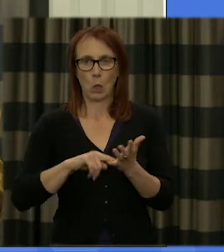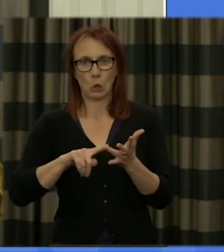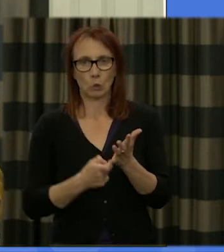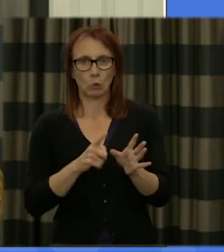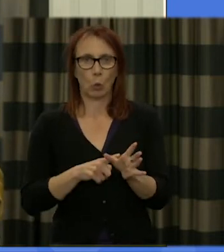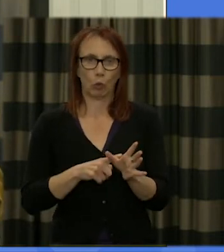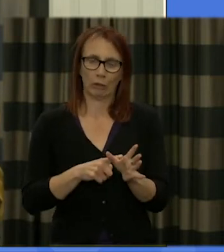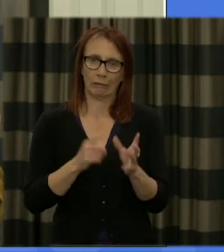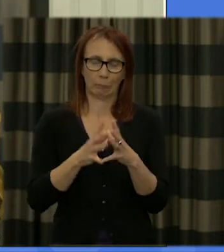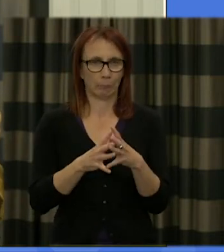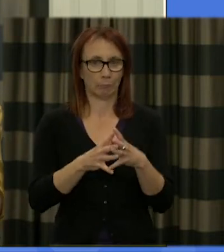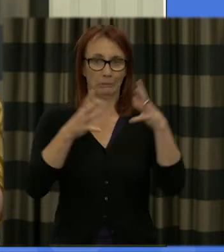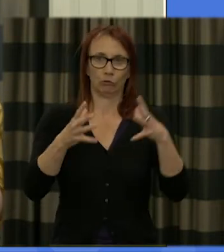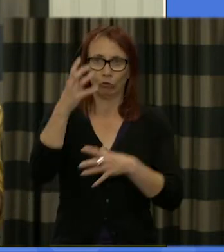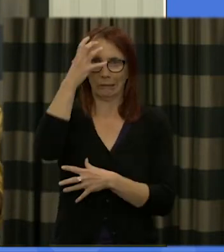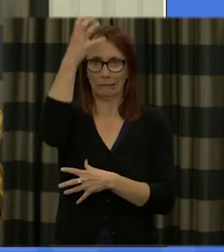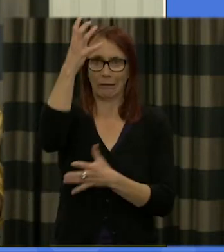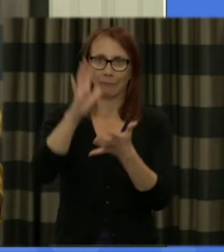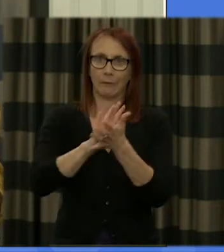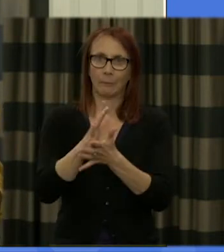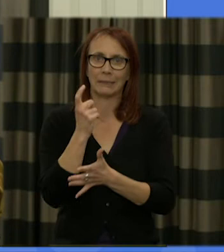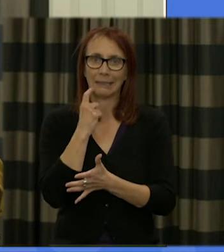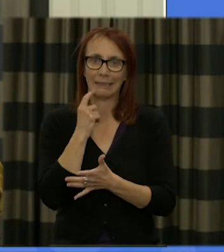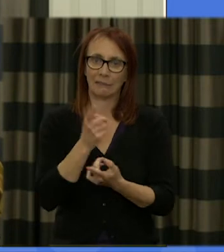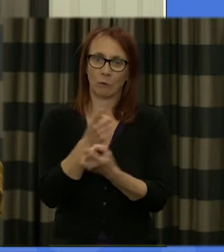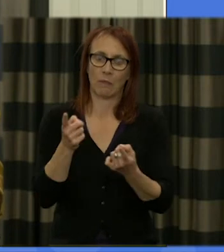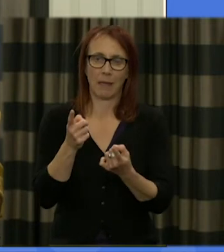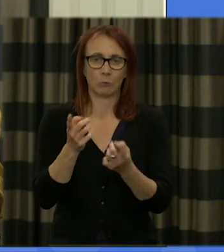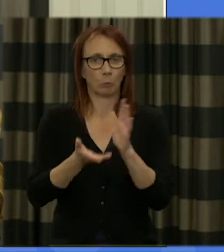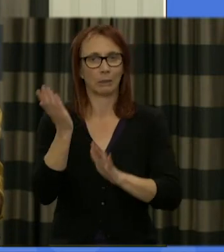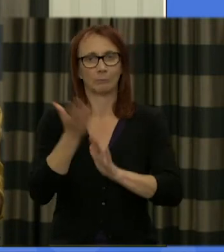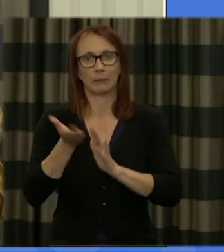easier for the government to get through the agreement that it's reached with the